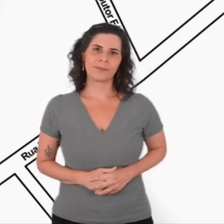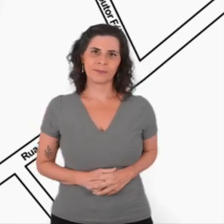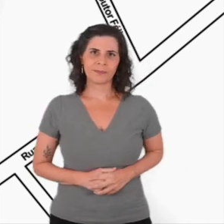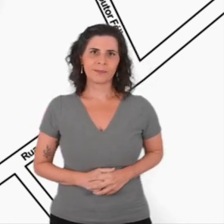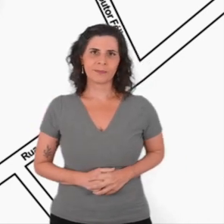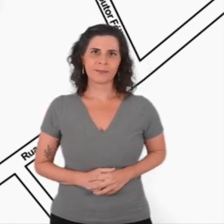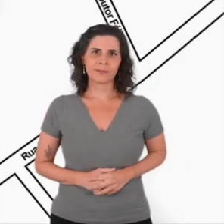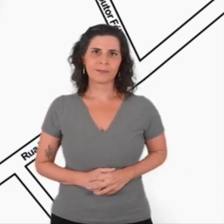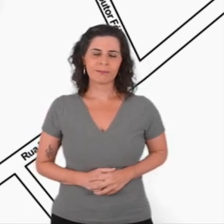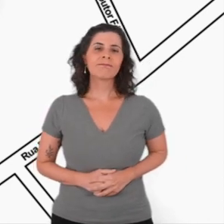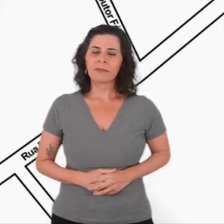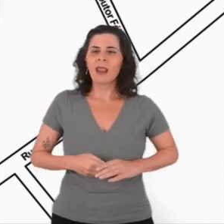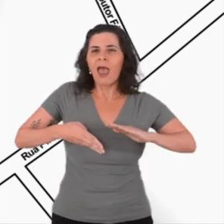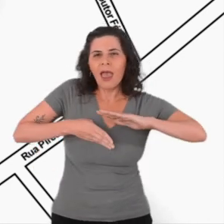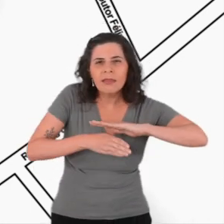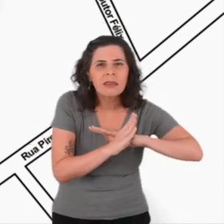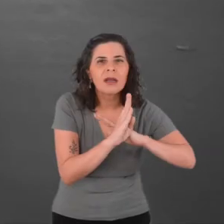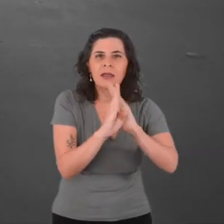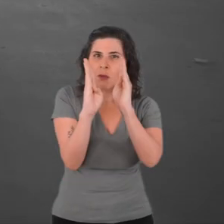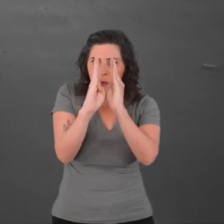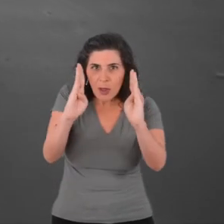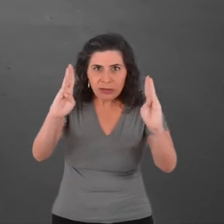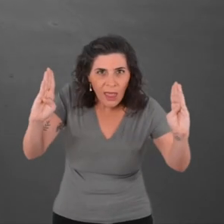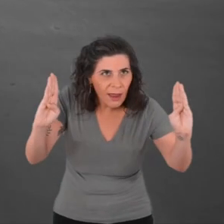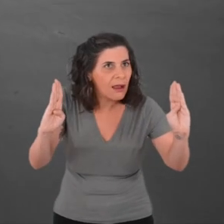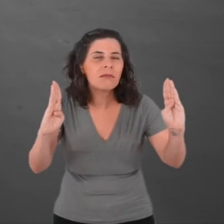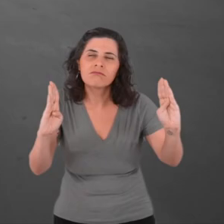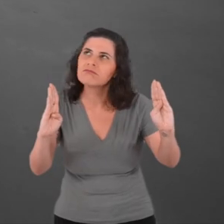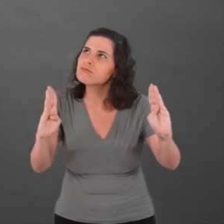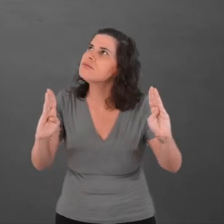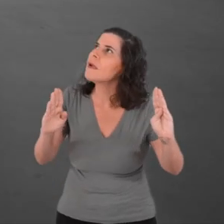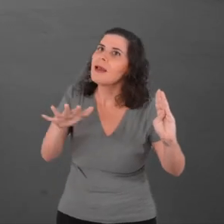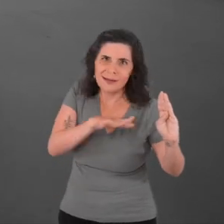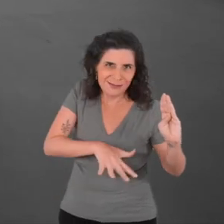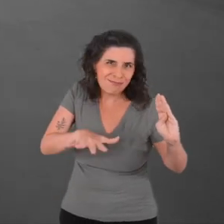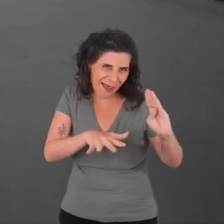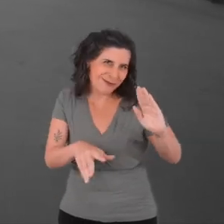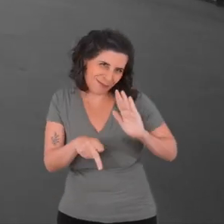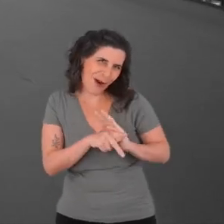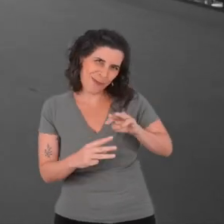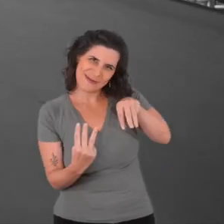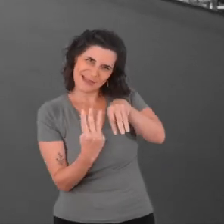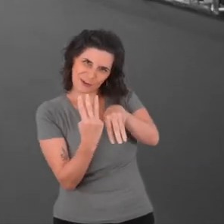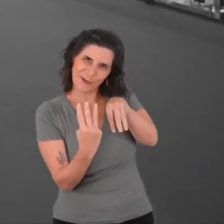Entering the library environment itself, in the space of the cultural center,